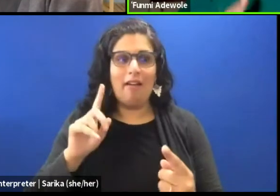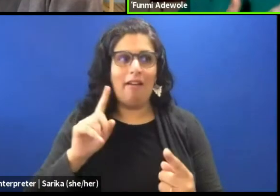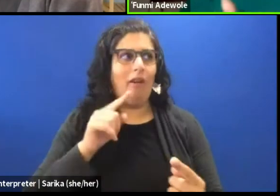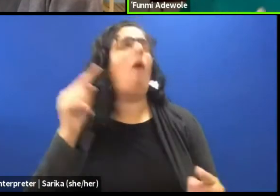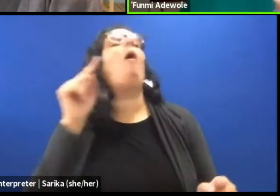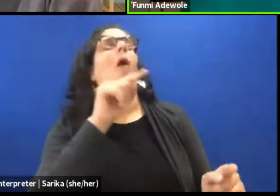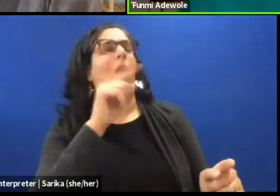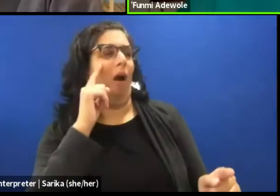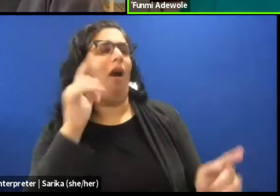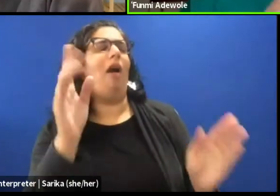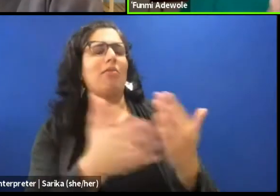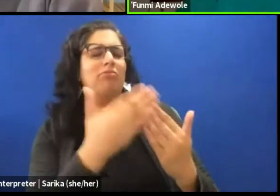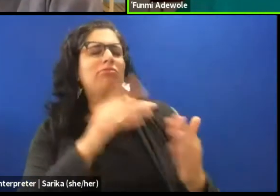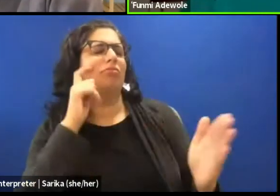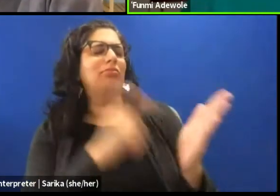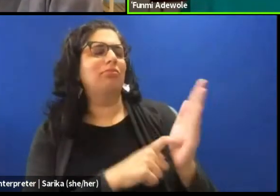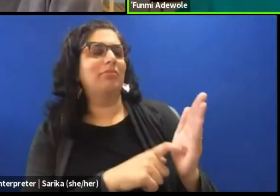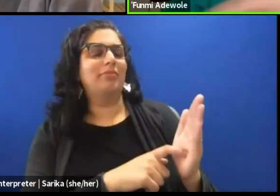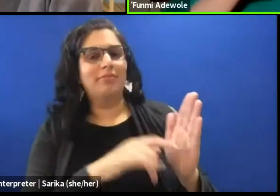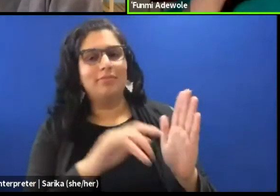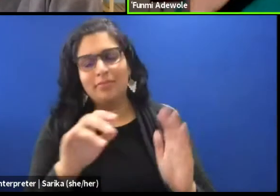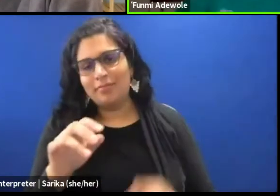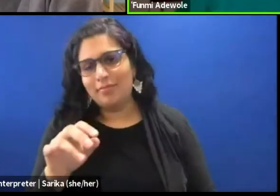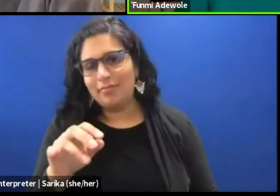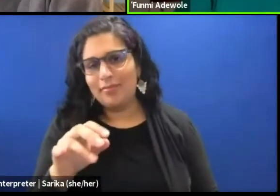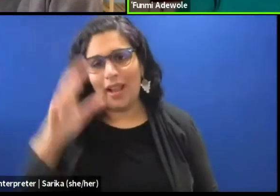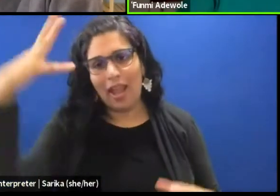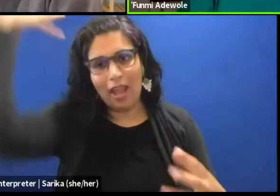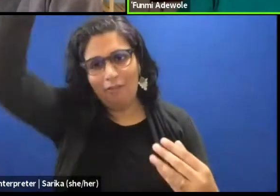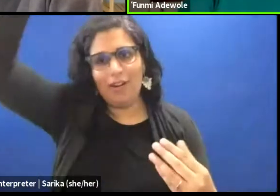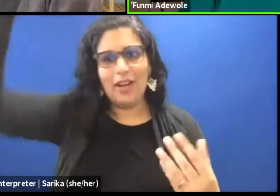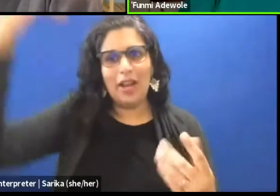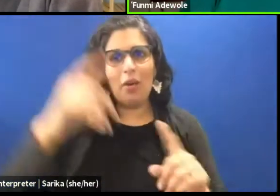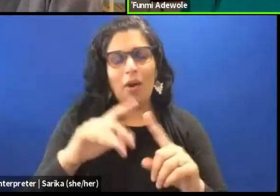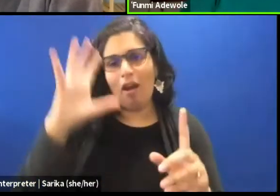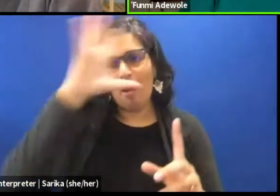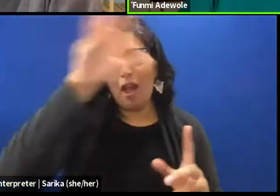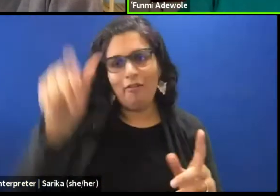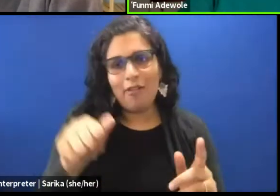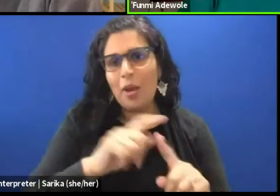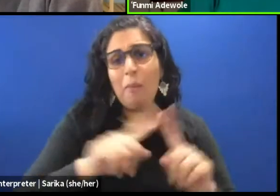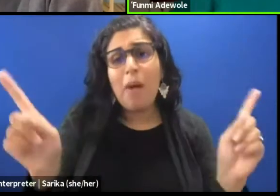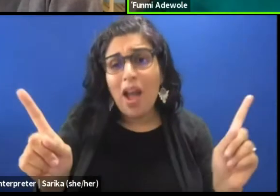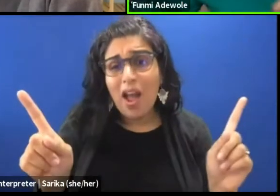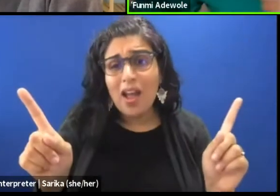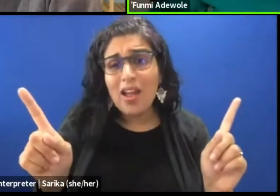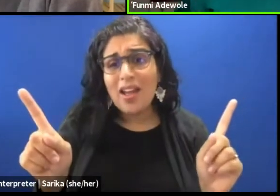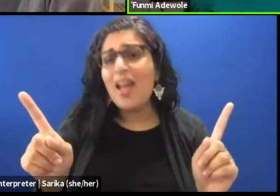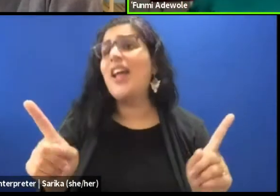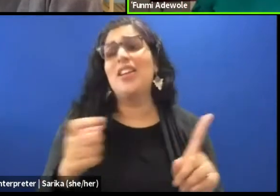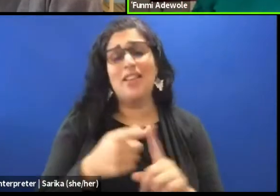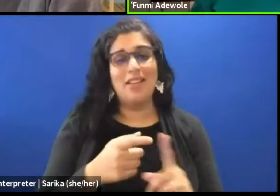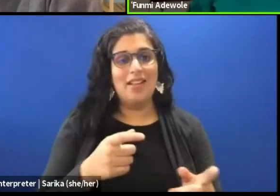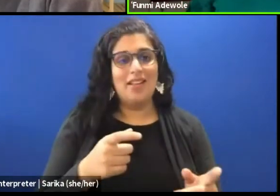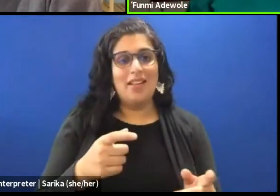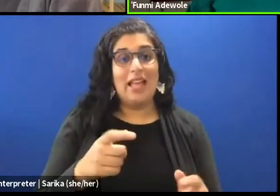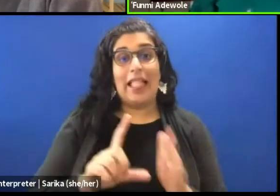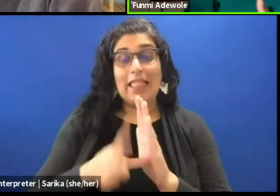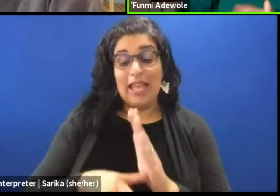but she was saying it's made in a foreign country, in a later part of the piece, she ties the head wrap around her waist